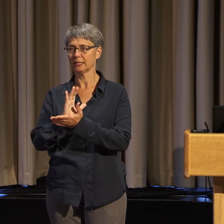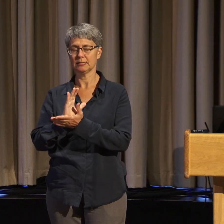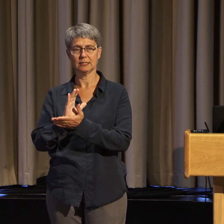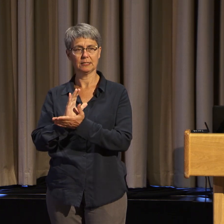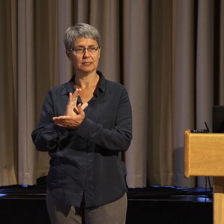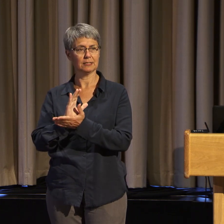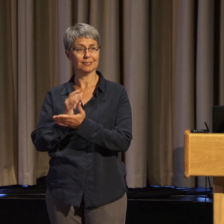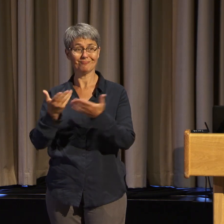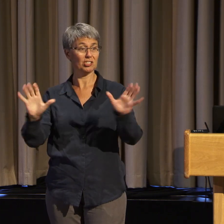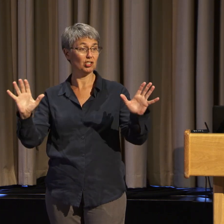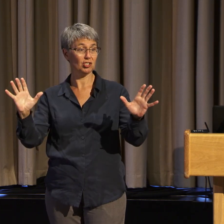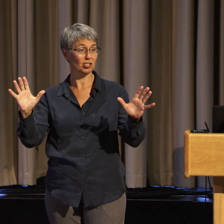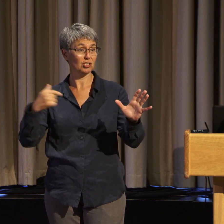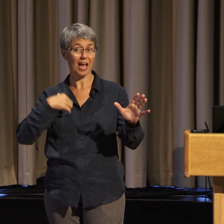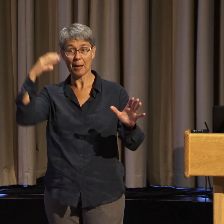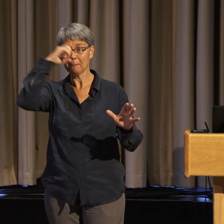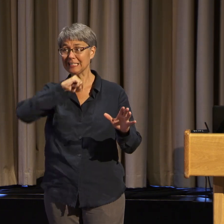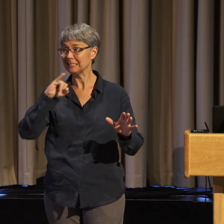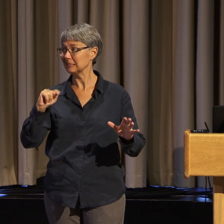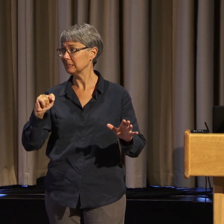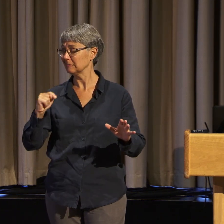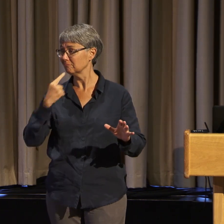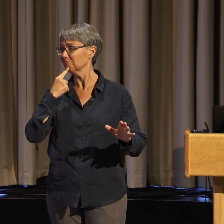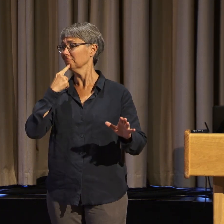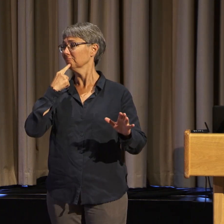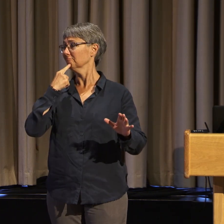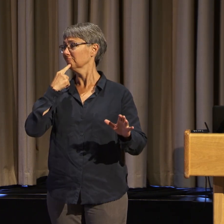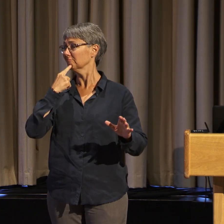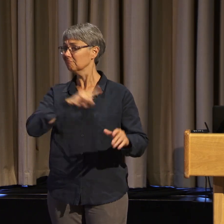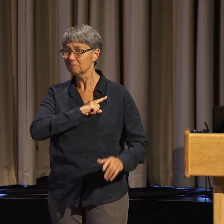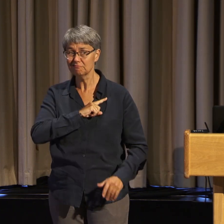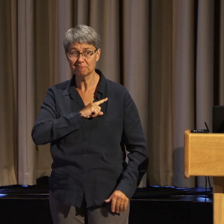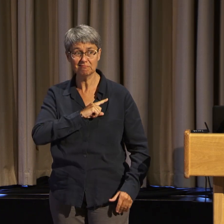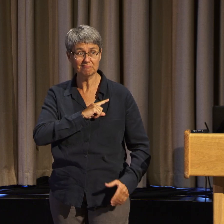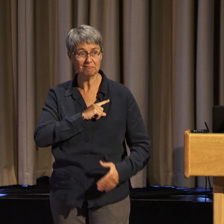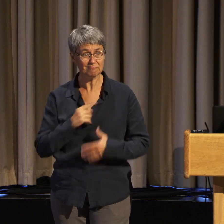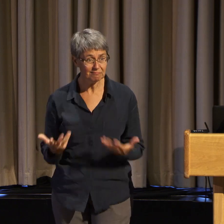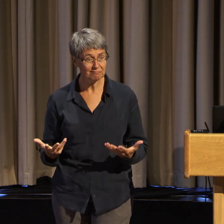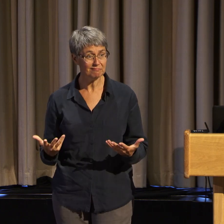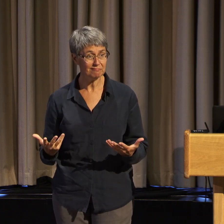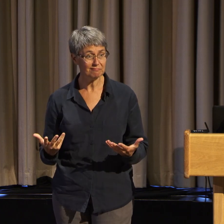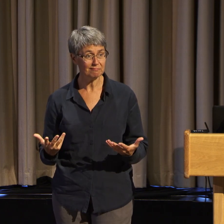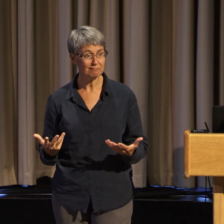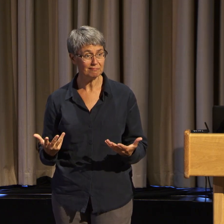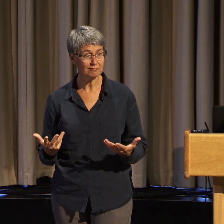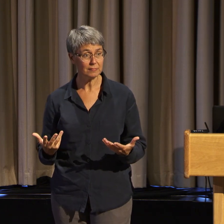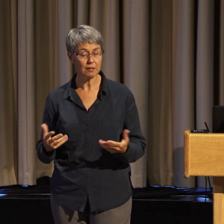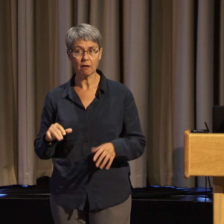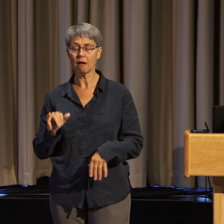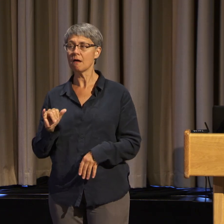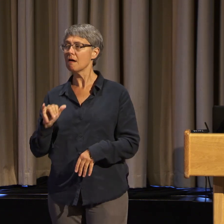too late. And so when I stumbled upon ADAPT,